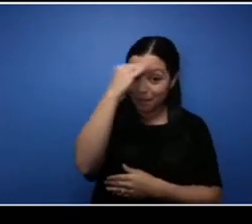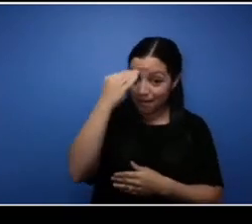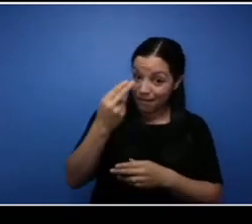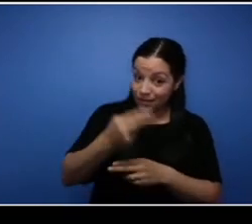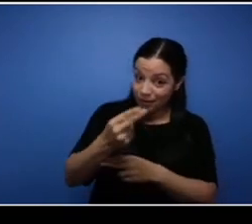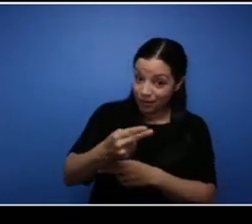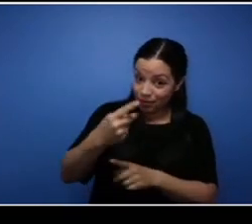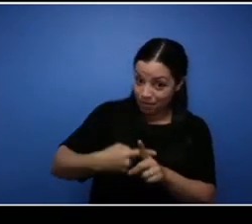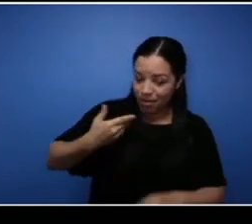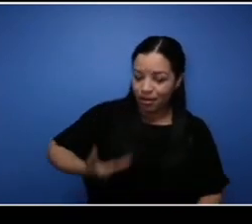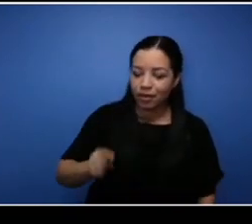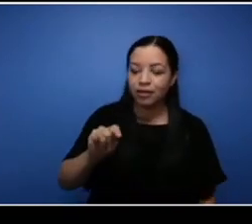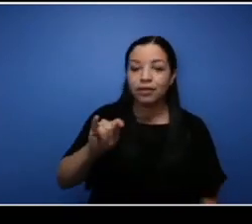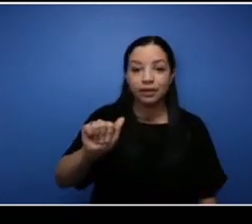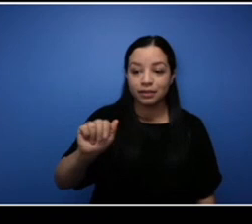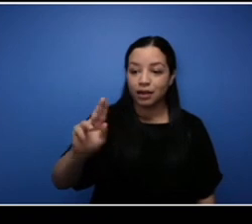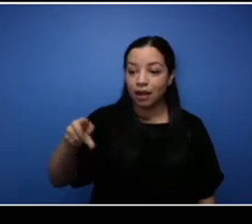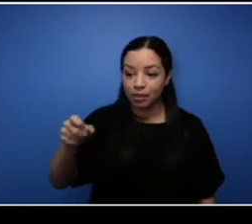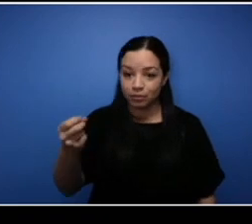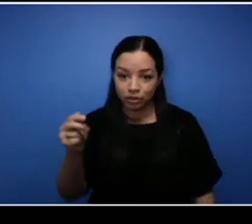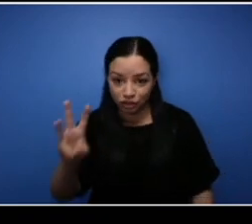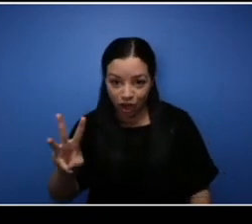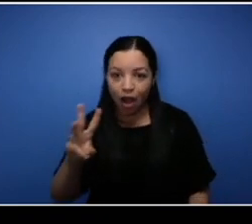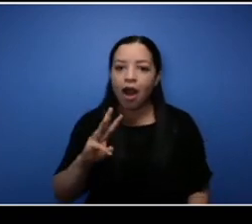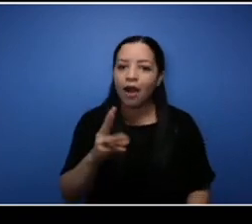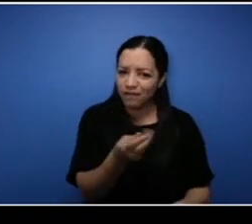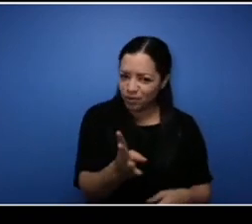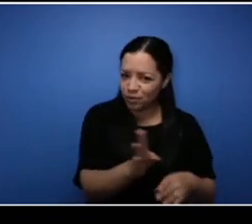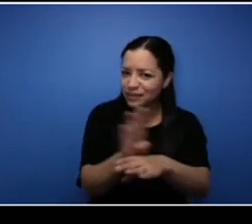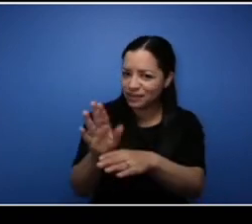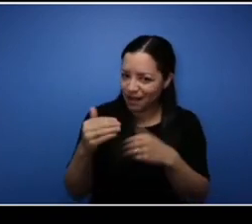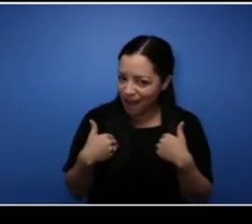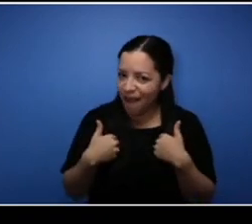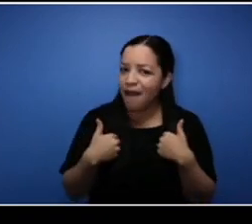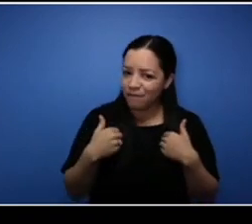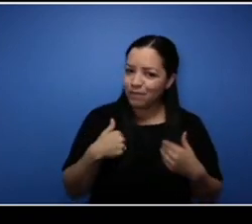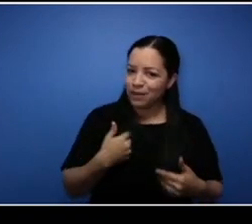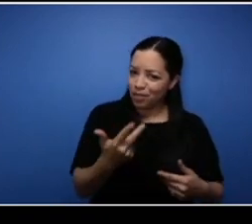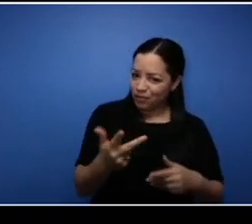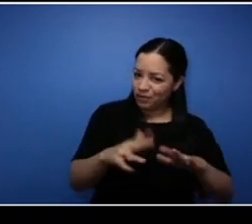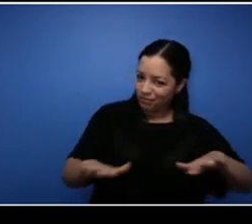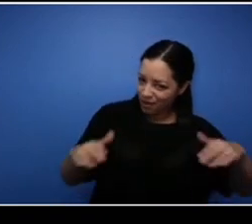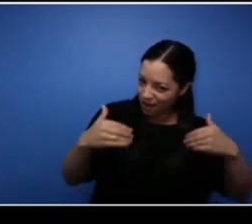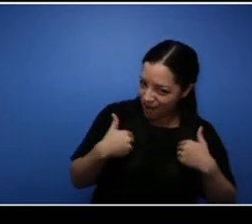I'm a serial entrepreneur, mother of three and most of you guys know me uh the CEO and